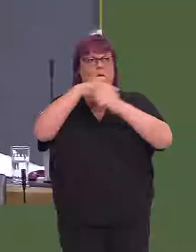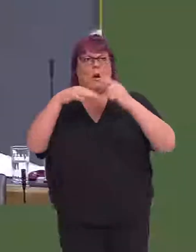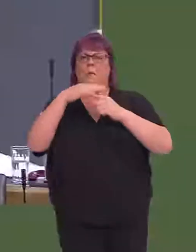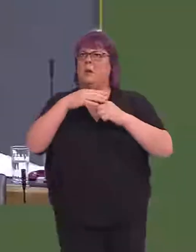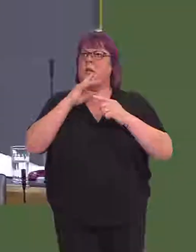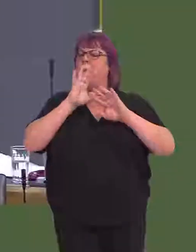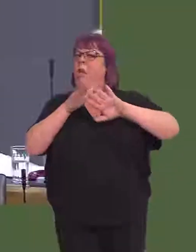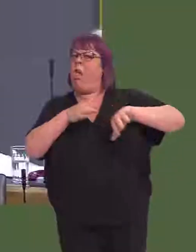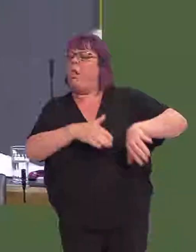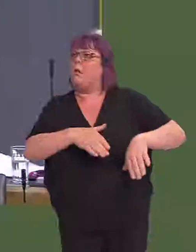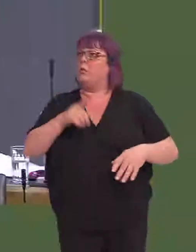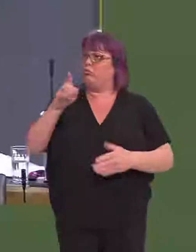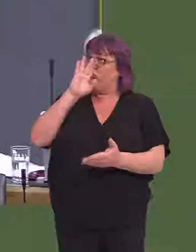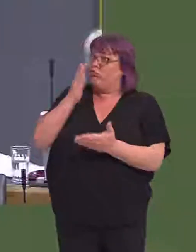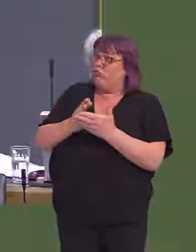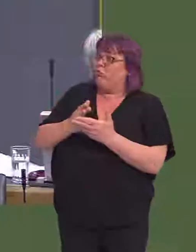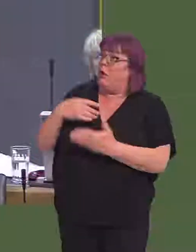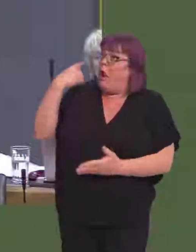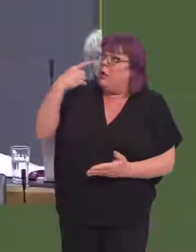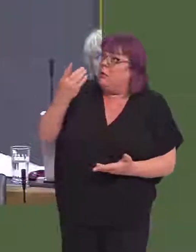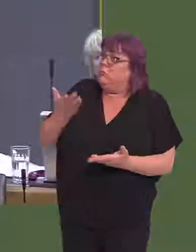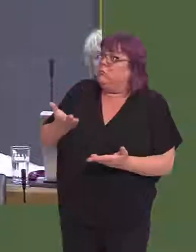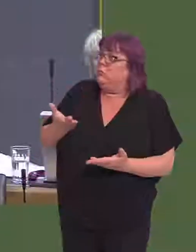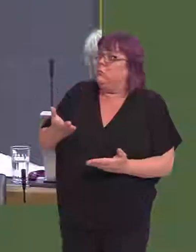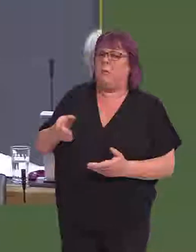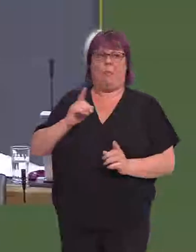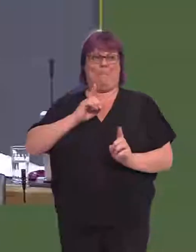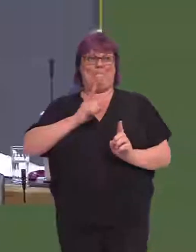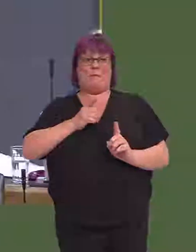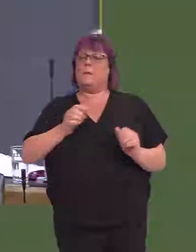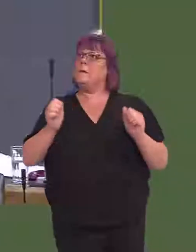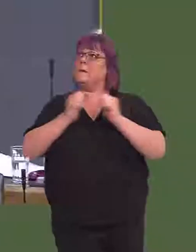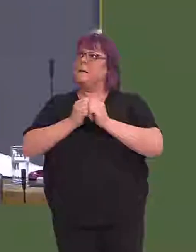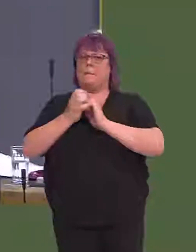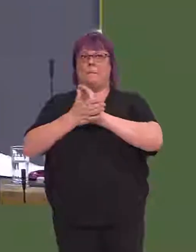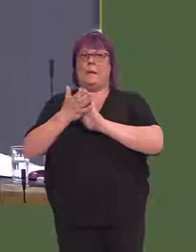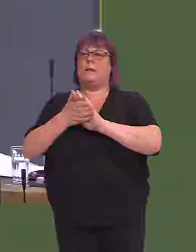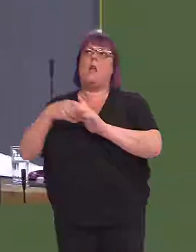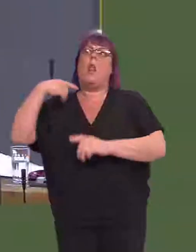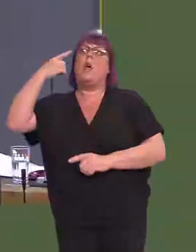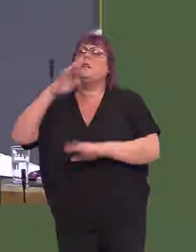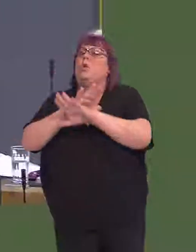When our environment is being laid to waste, do you trust Westminster to be there? That's what this deal means.